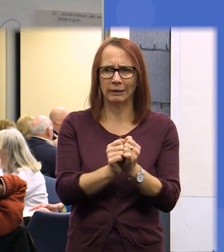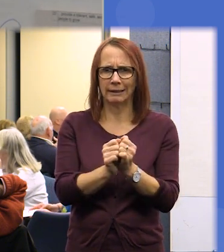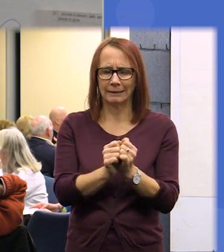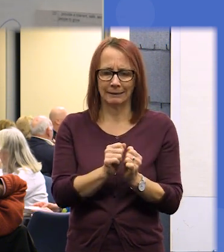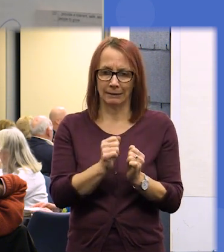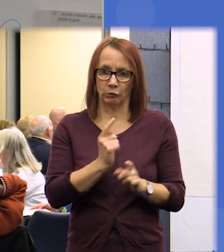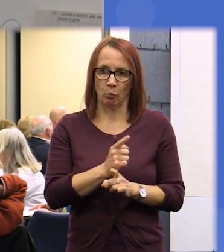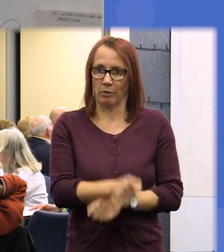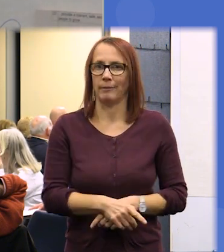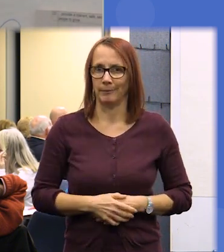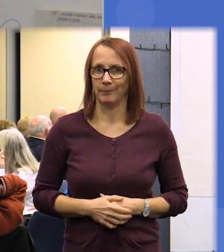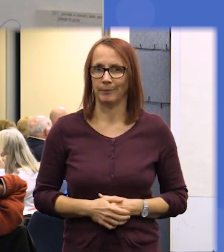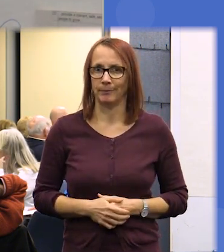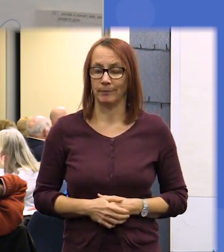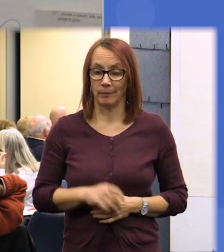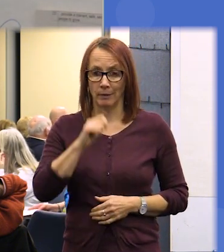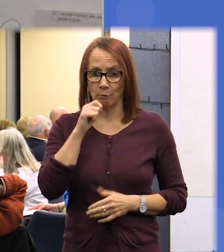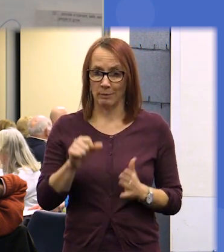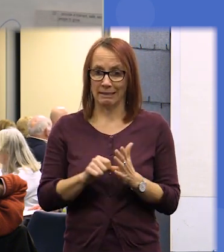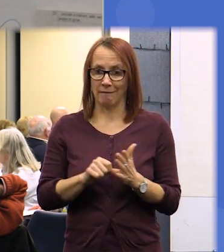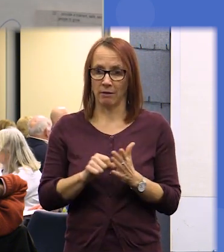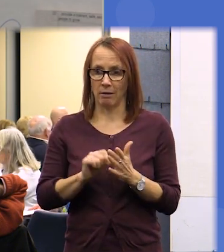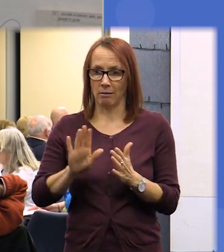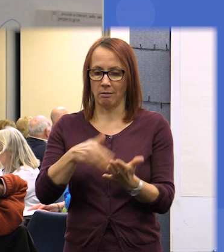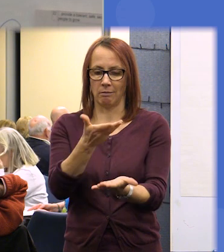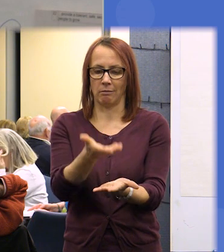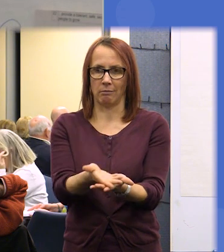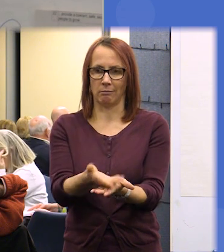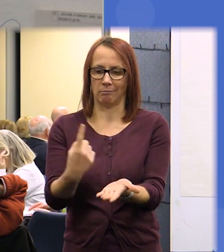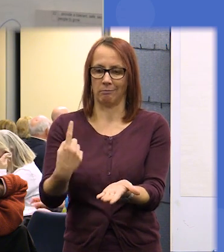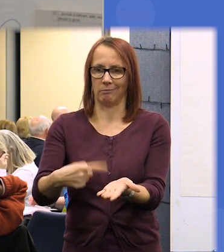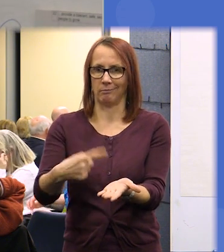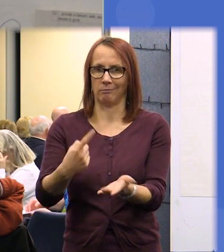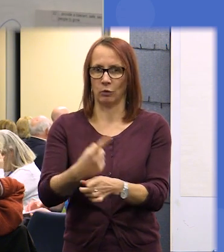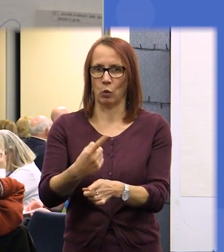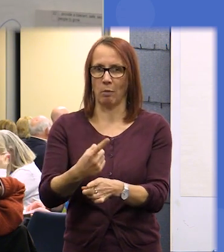so we'll be putting the very difficult stuff on the table to you so I think